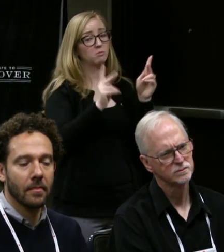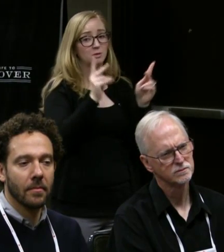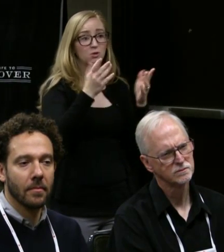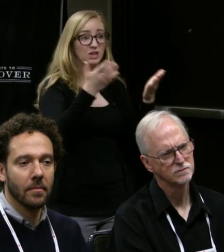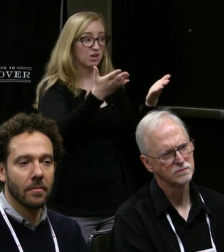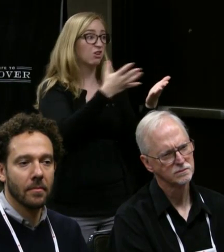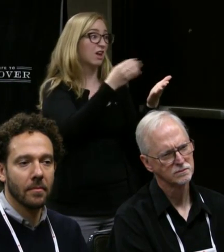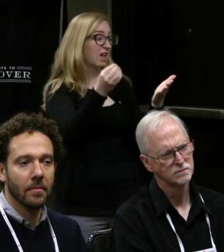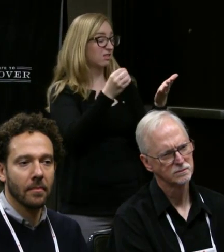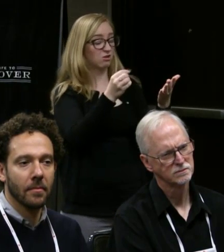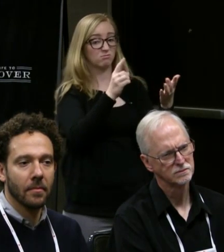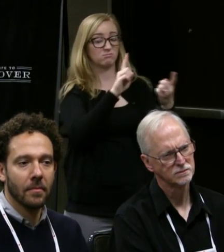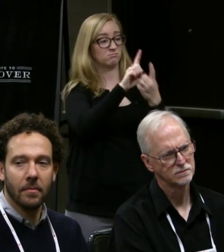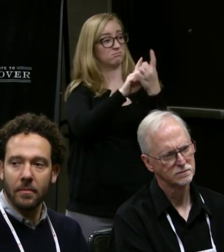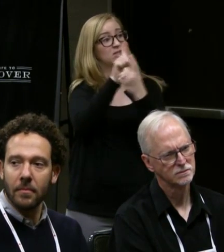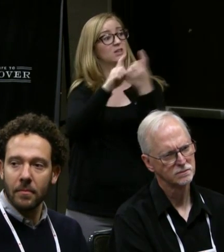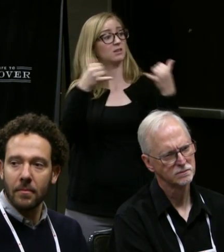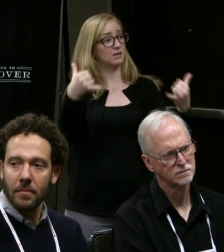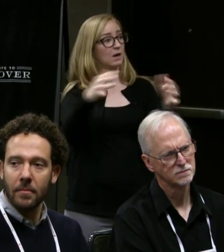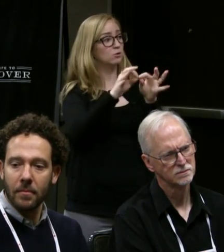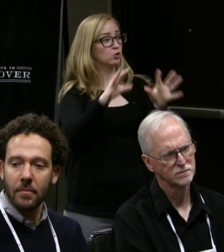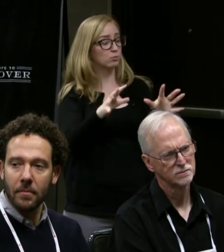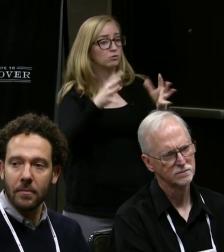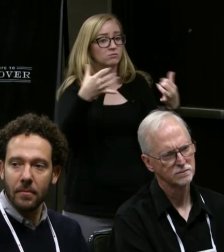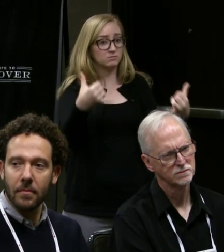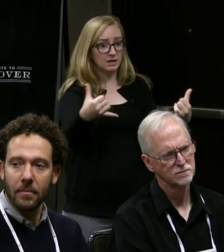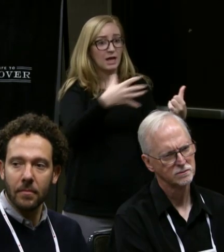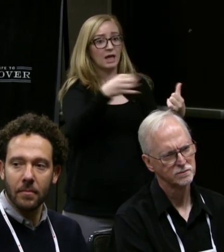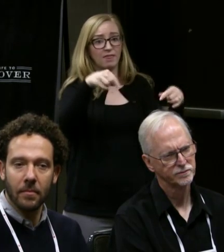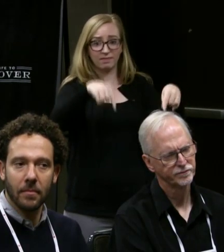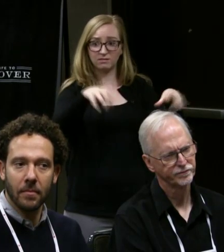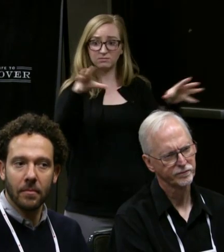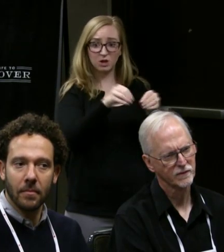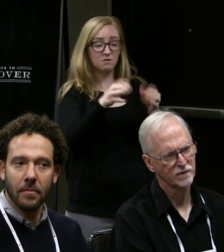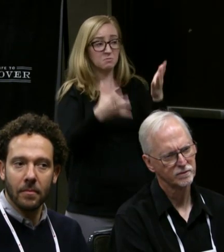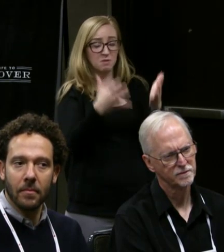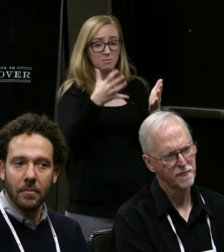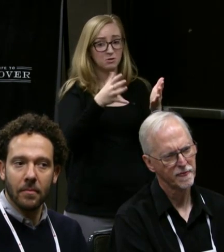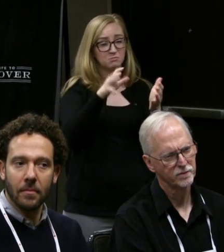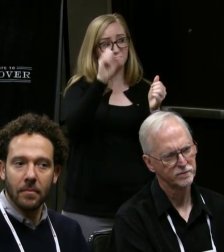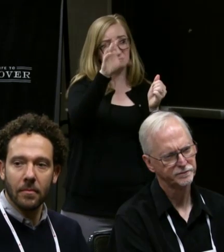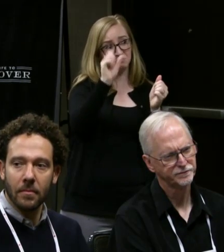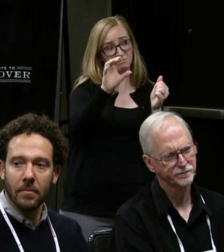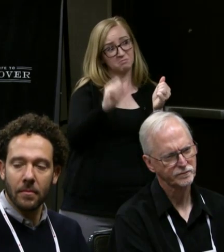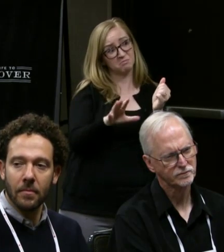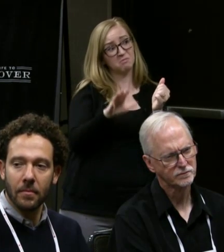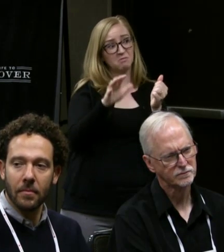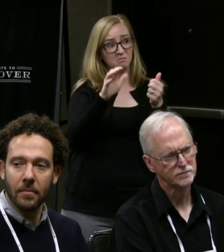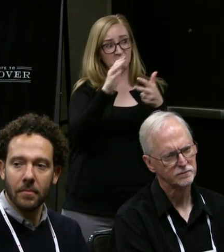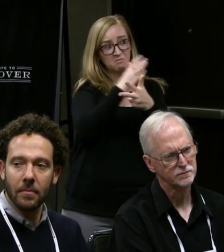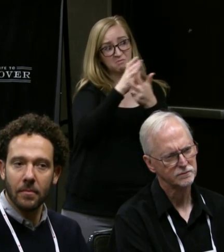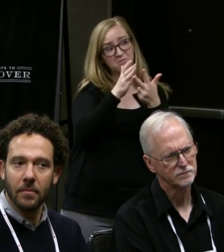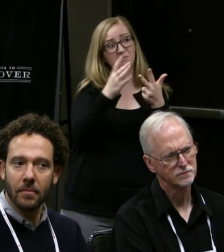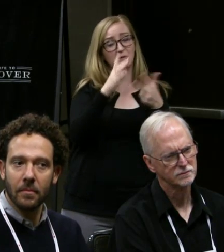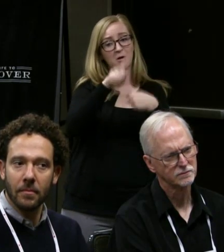and our interpreting staff here, a couple of, maybe one, two or three bullet points for us to know.